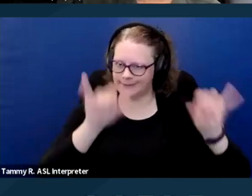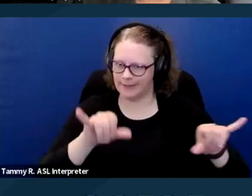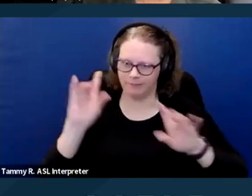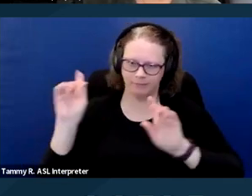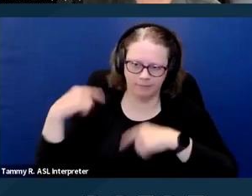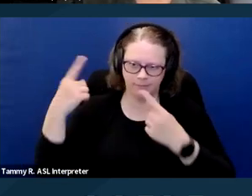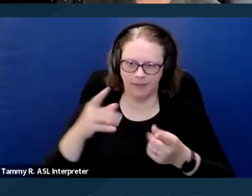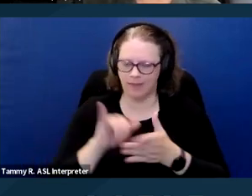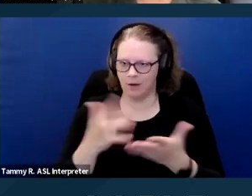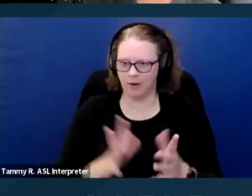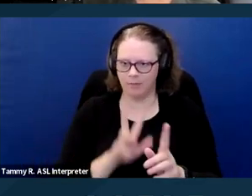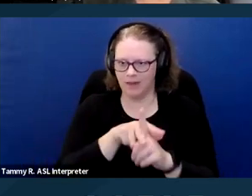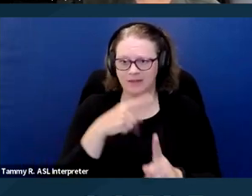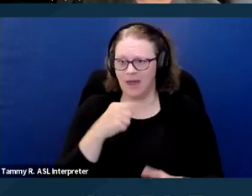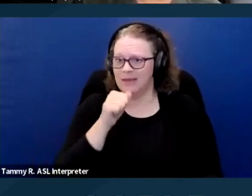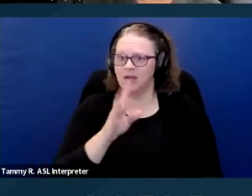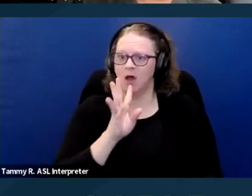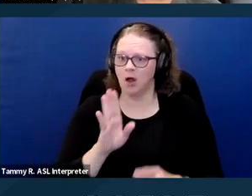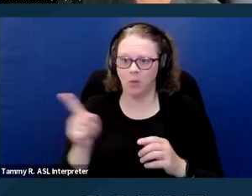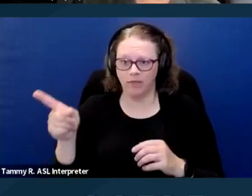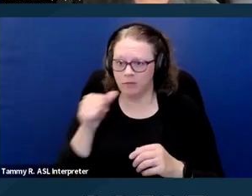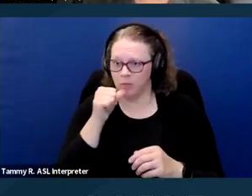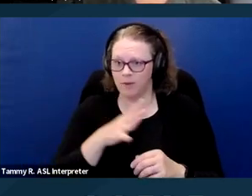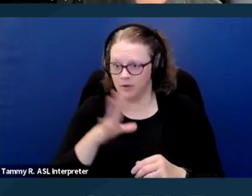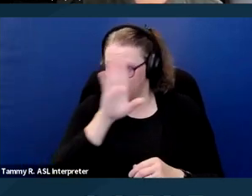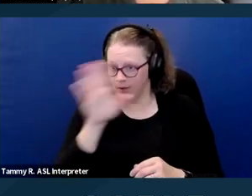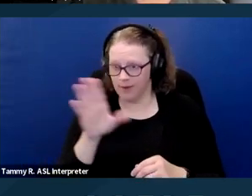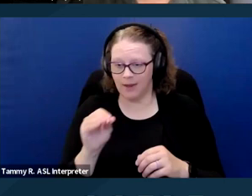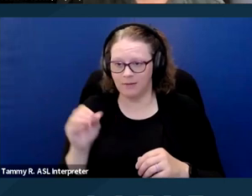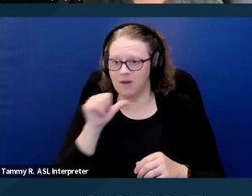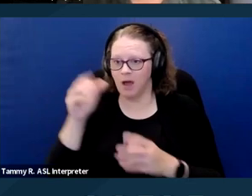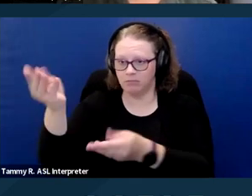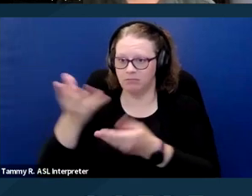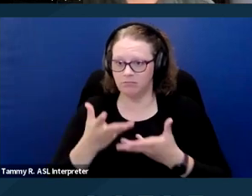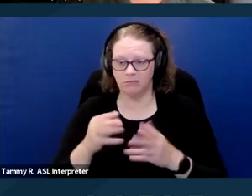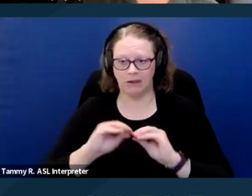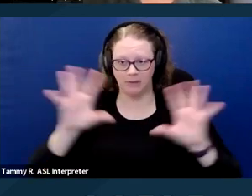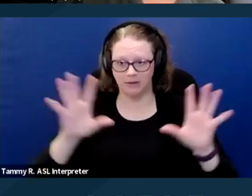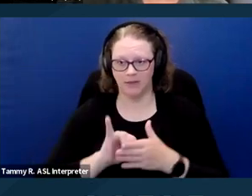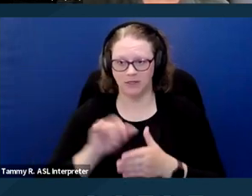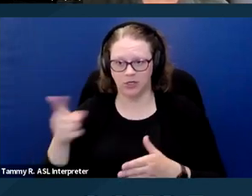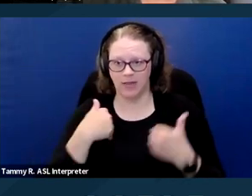that he didn't talk to Ms. McClendon directly and that he was not informed explicitly that she had a disability.